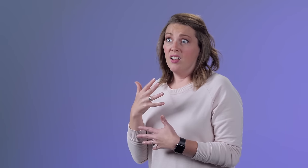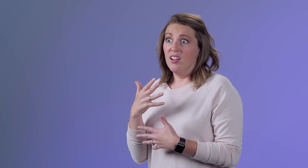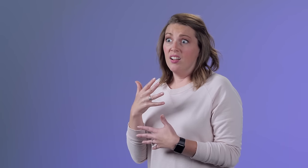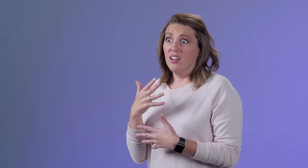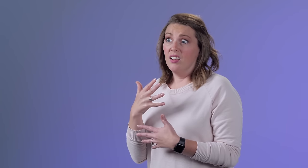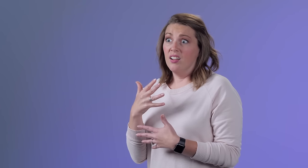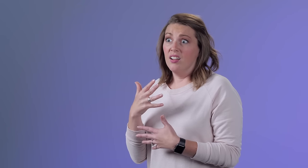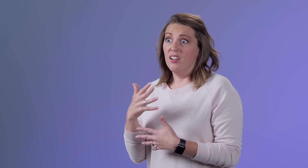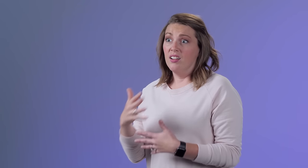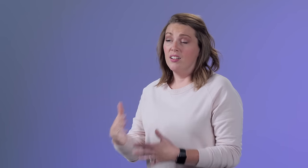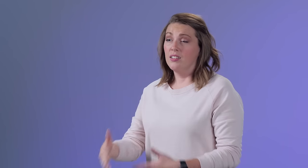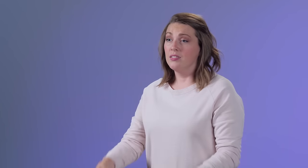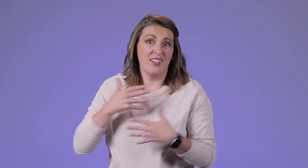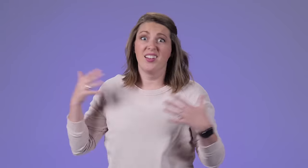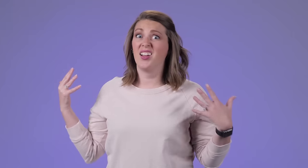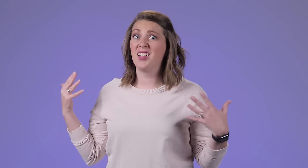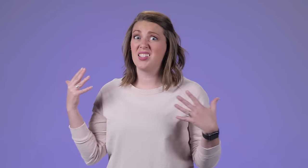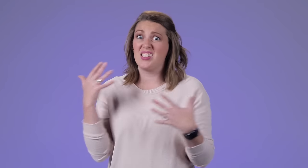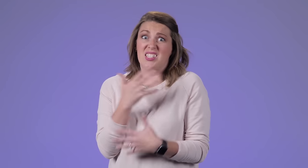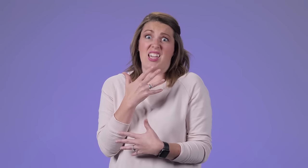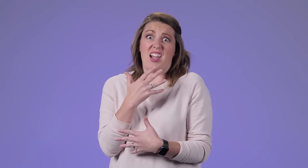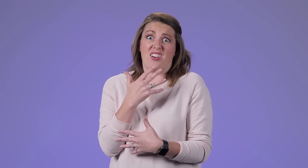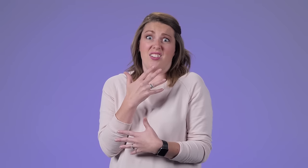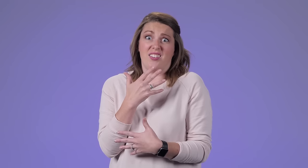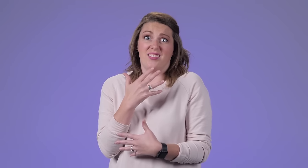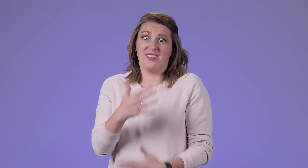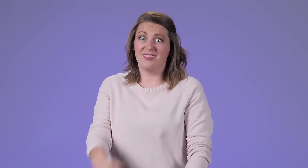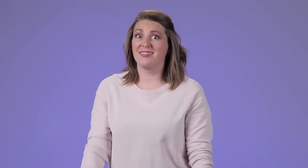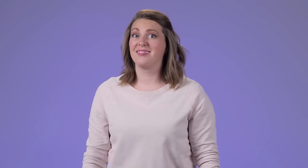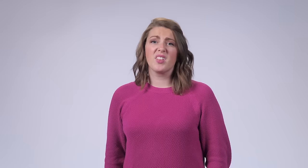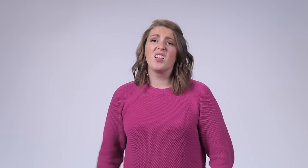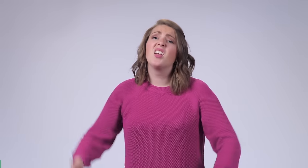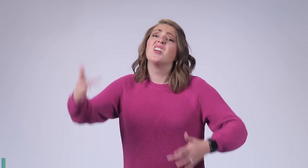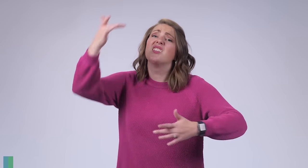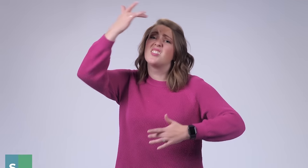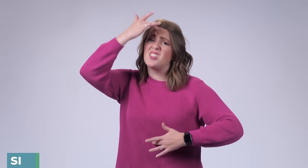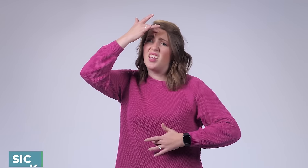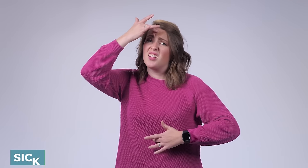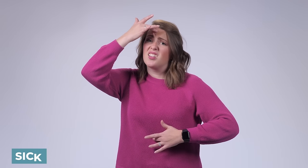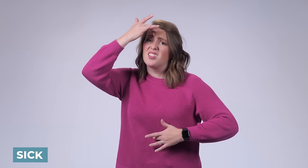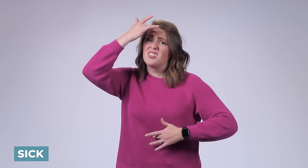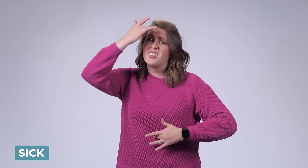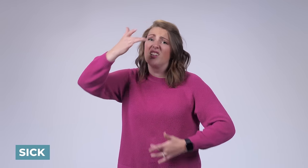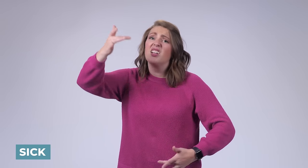beginning of the video, so look back and forth to see how you would respond to the questions being